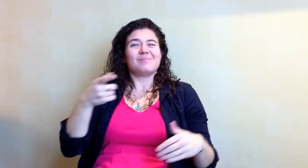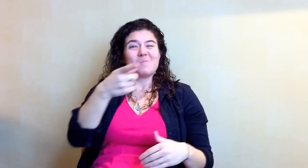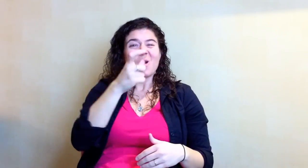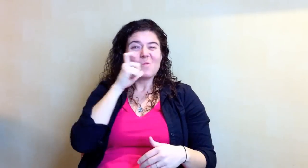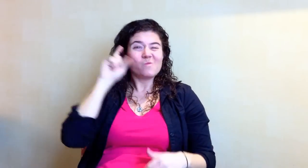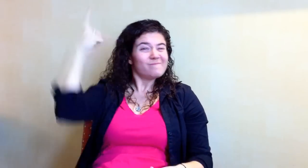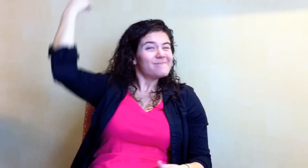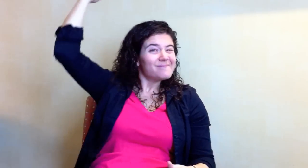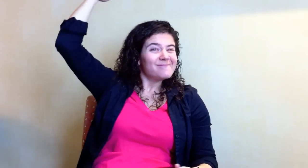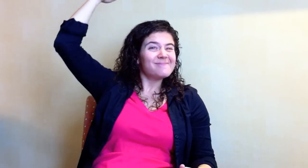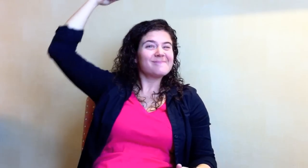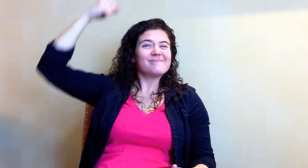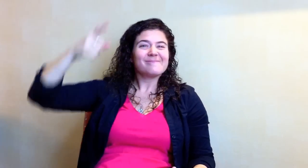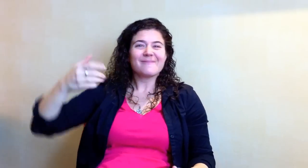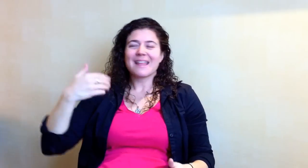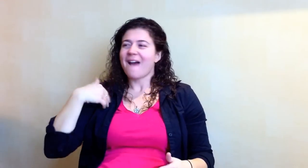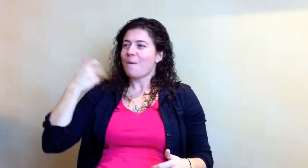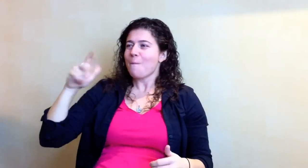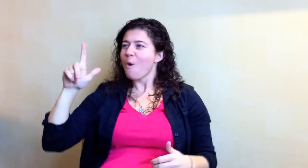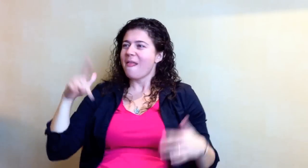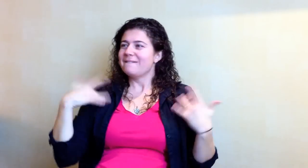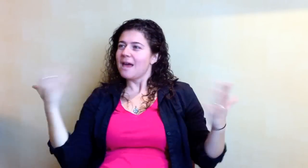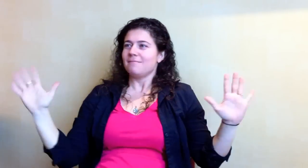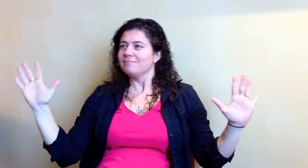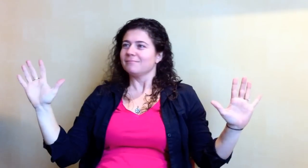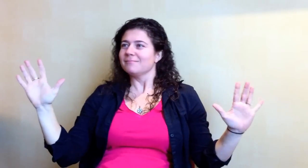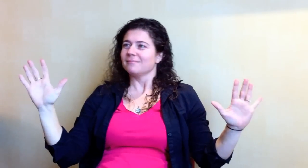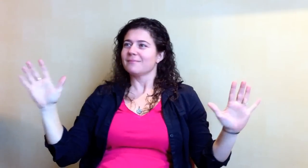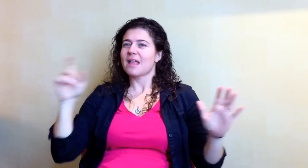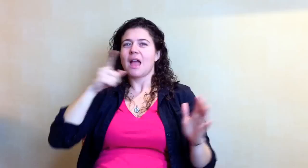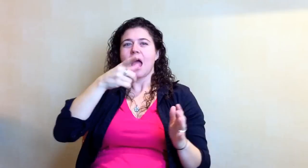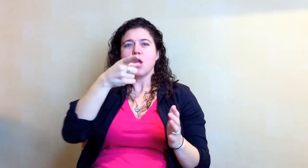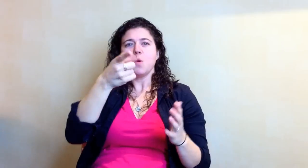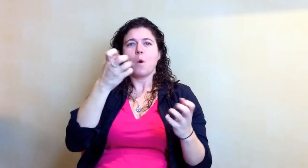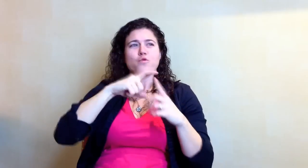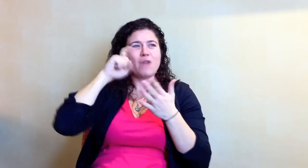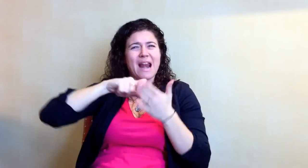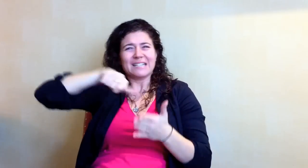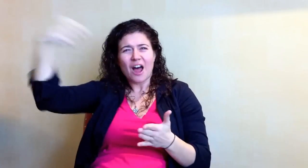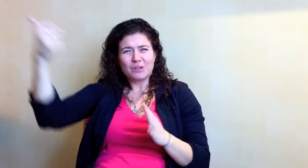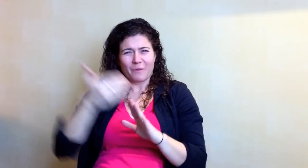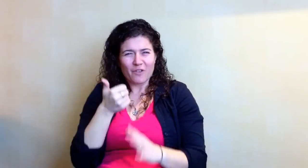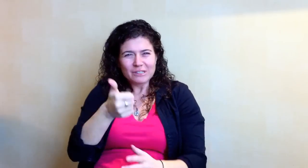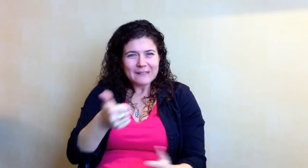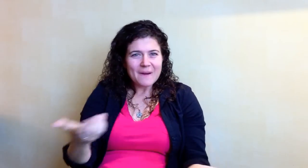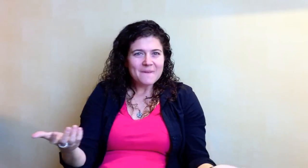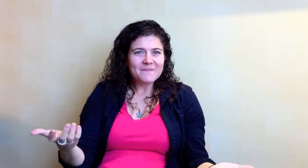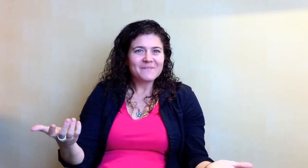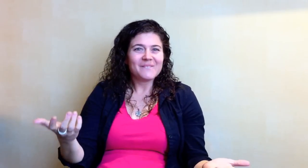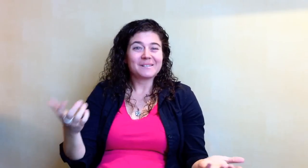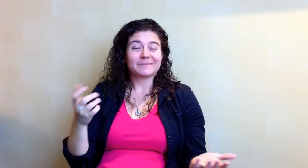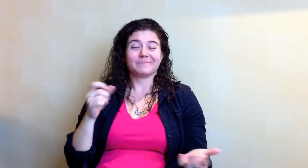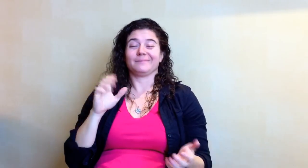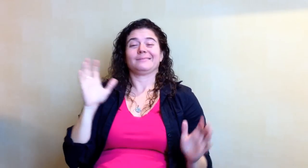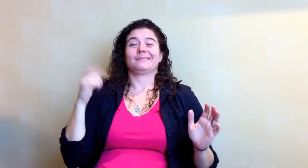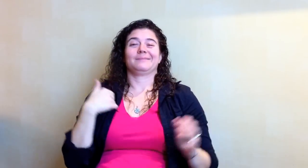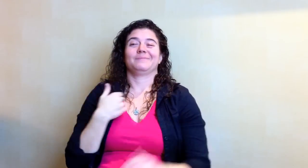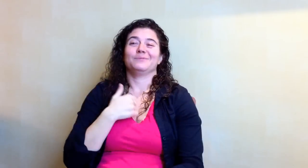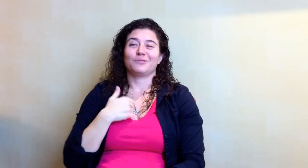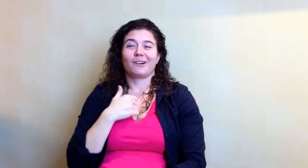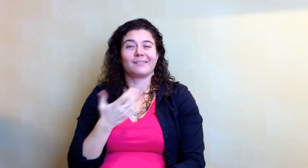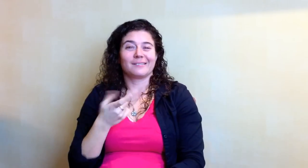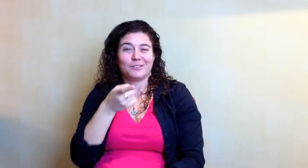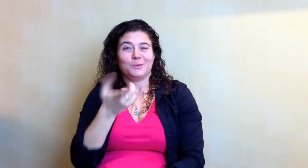You are the first one! You are hosting the Pearls event. You want to recognize others before yourself. I’m sorry, it’s you.